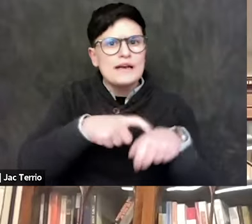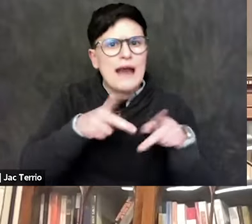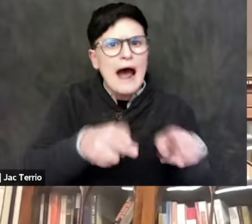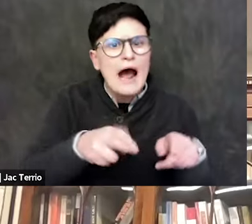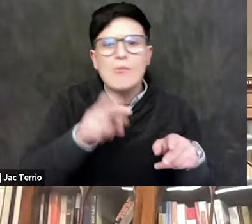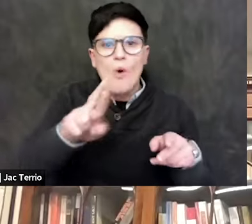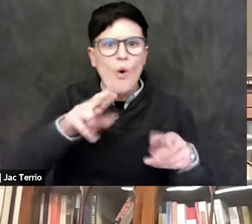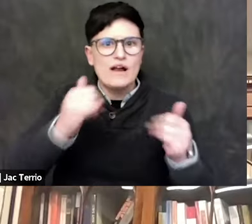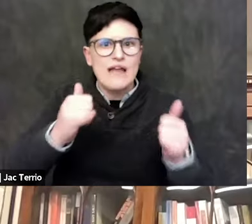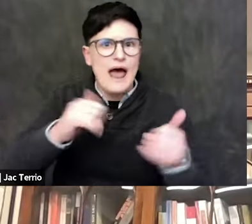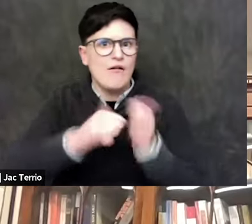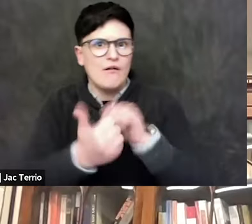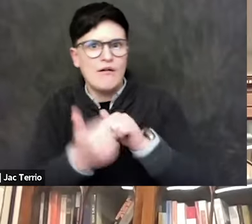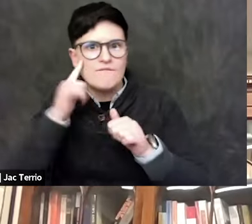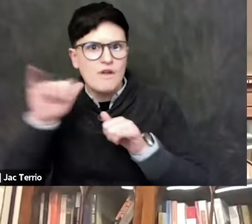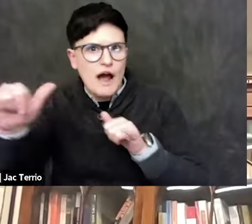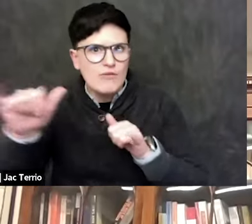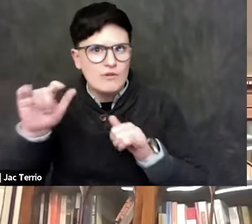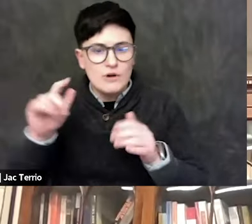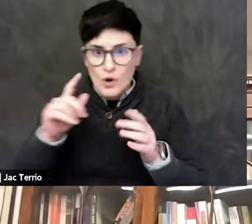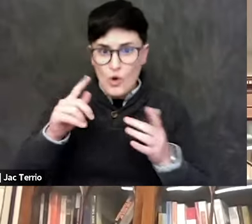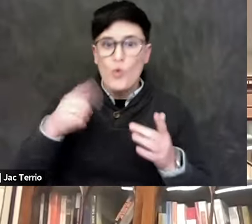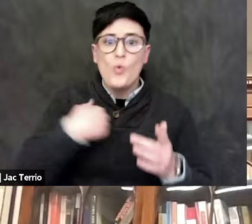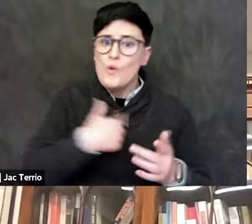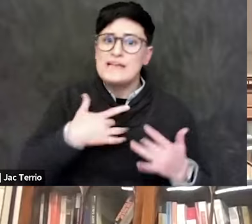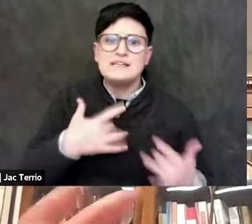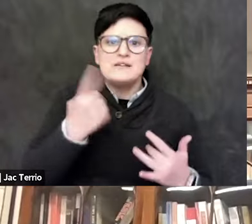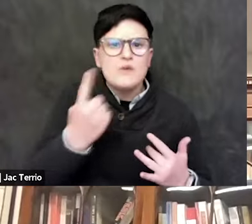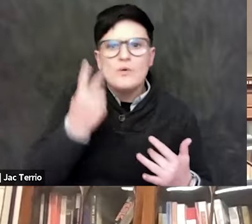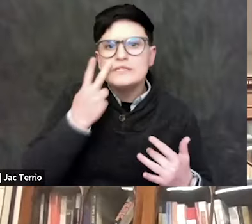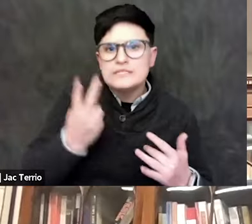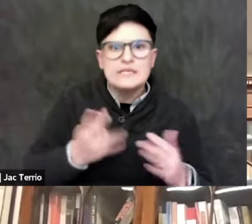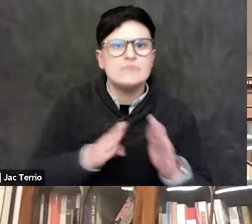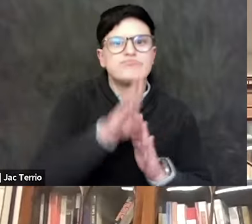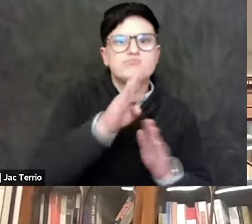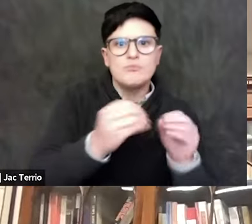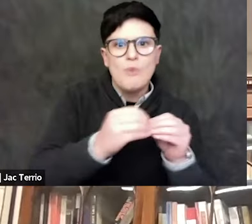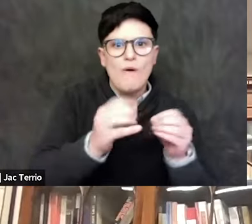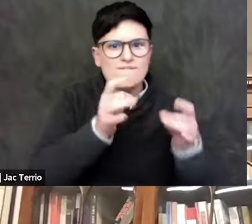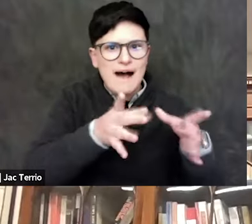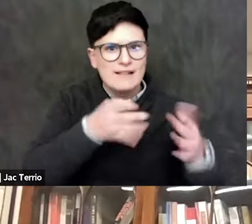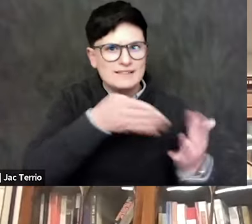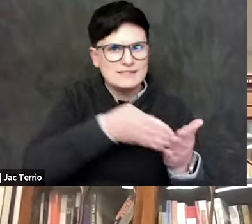don't we always see a spike in violence against Jews after conflicts of the Middle East, and then things settle down? But maybe not.